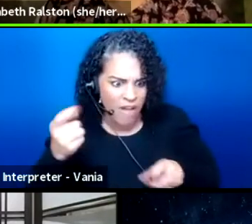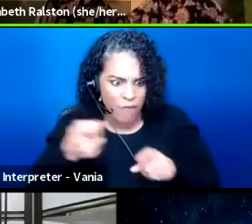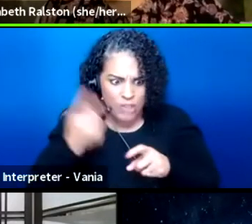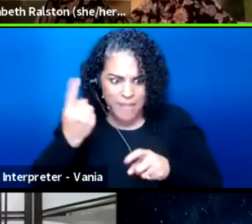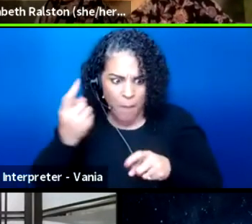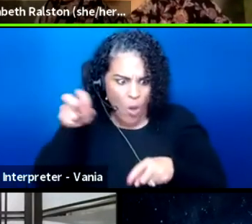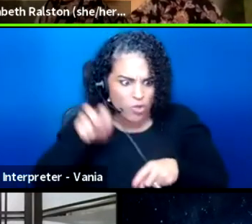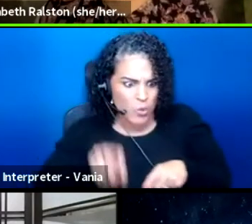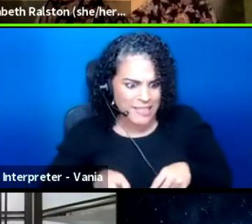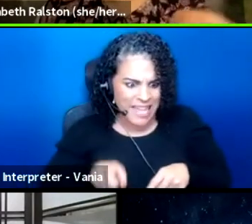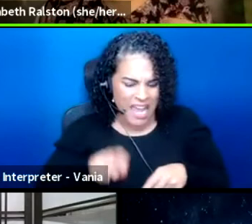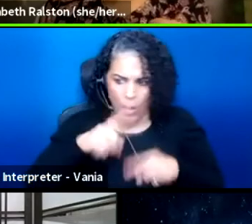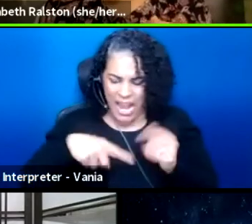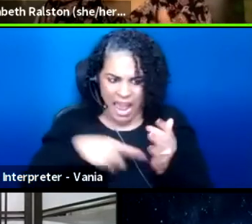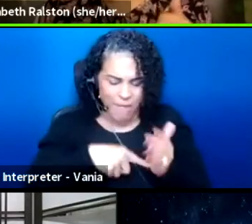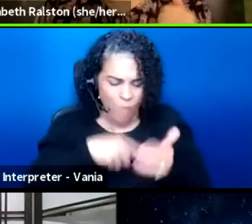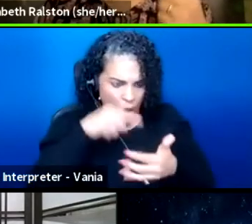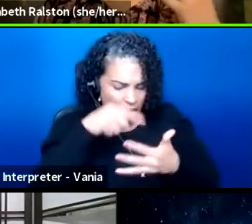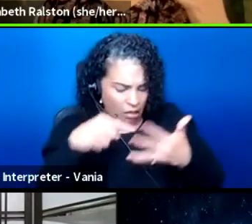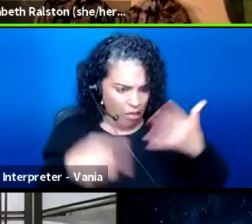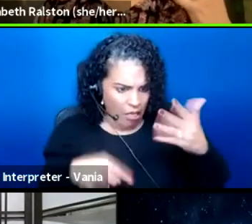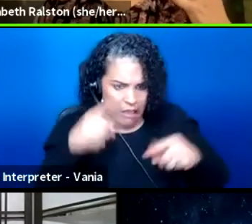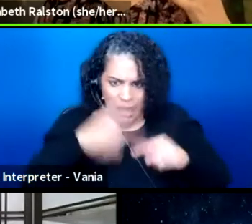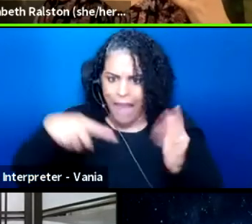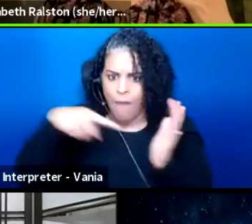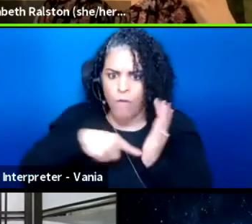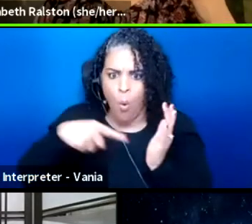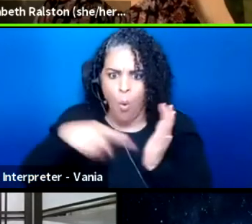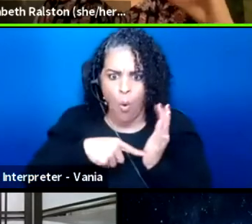or we can't afford this or that, but really